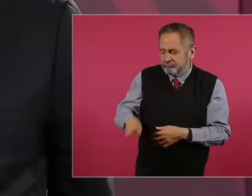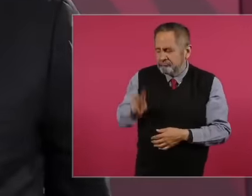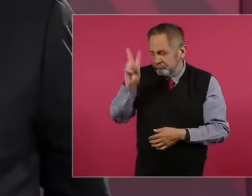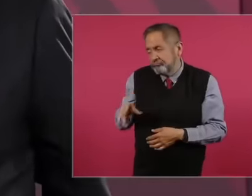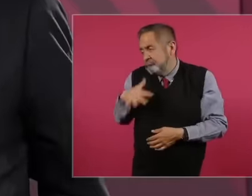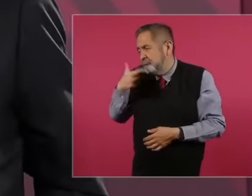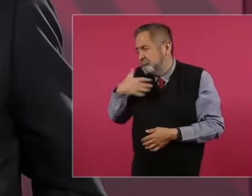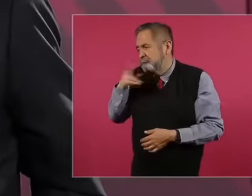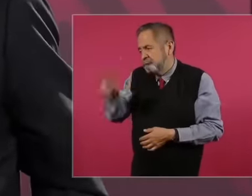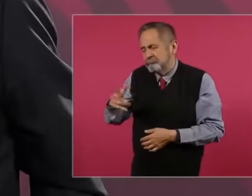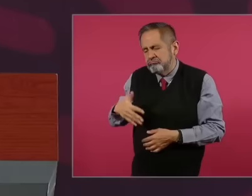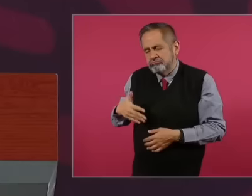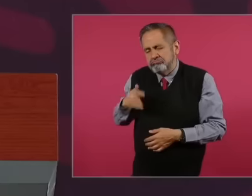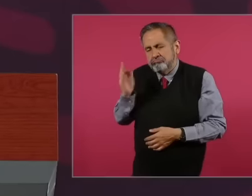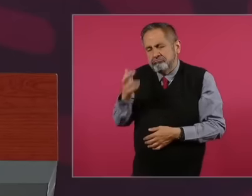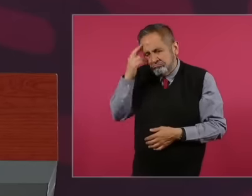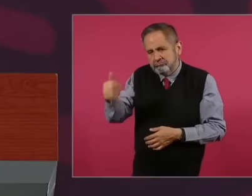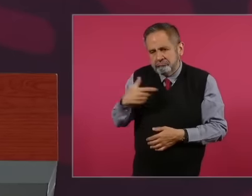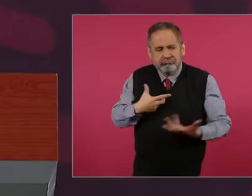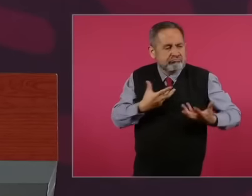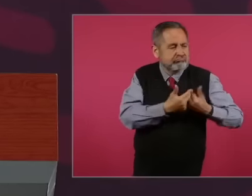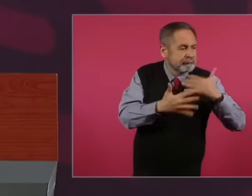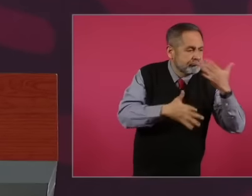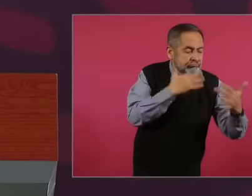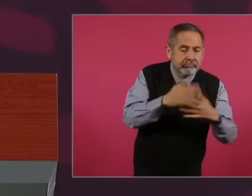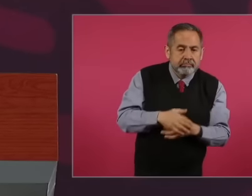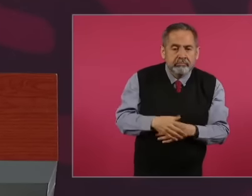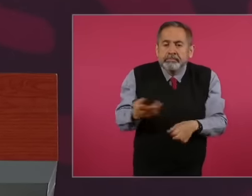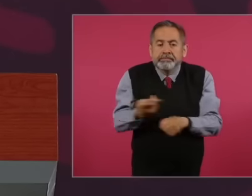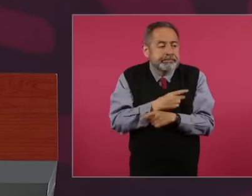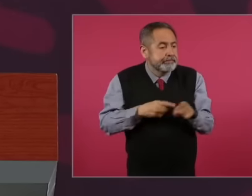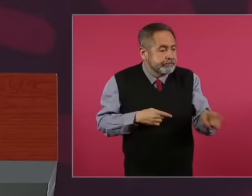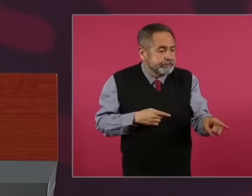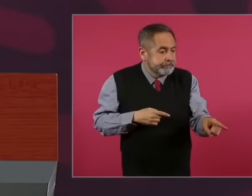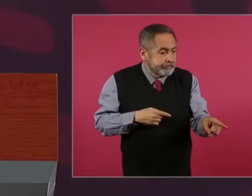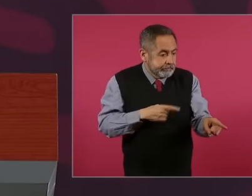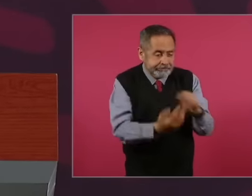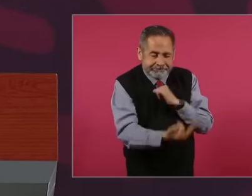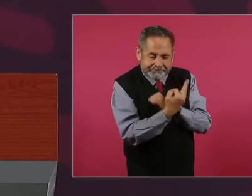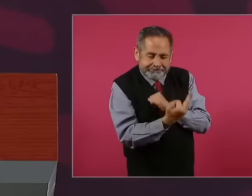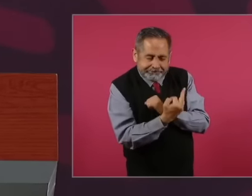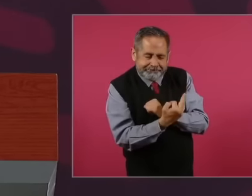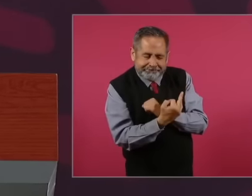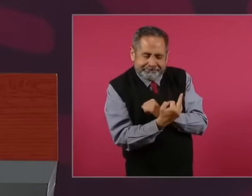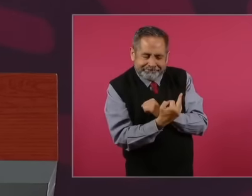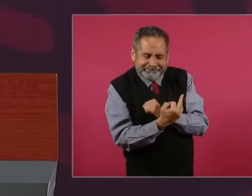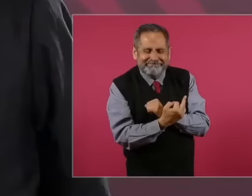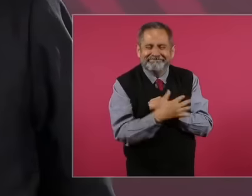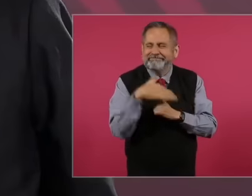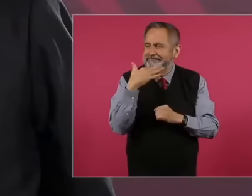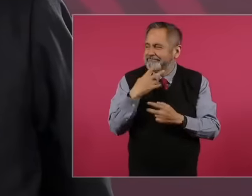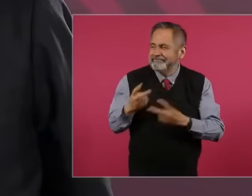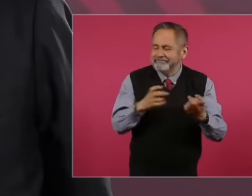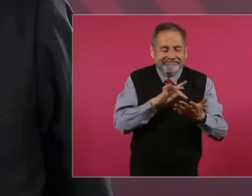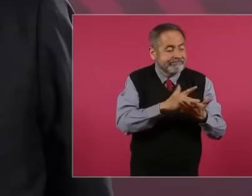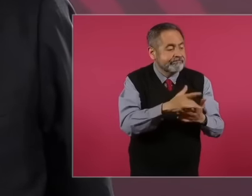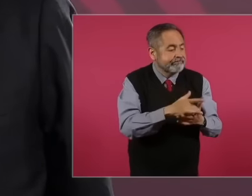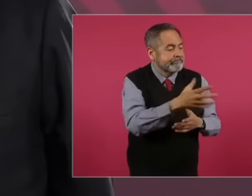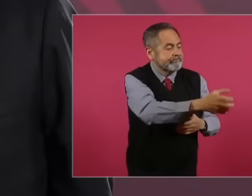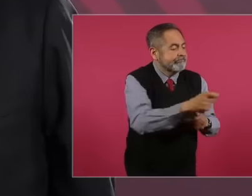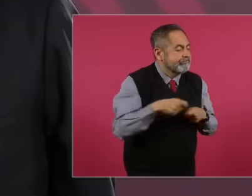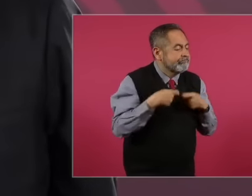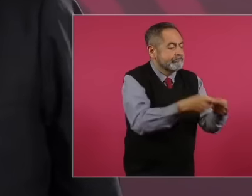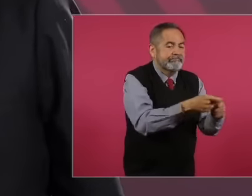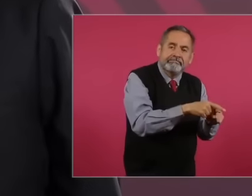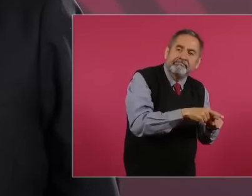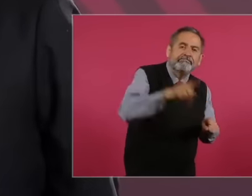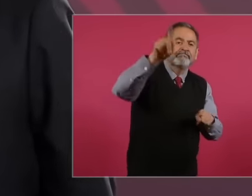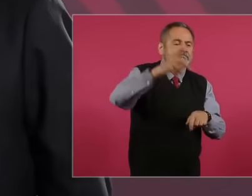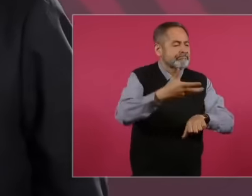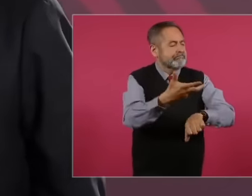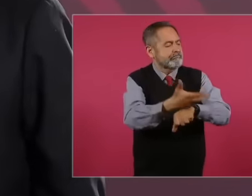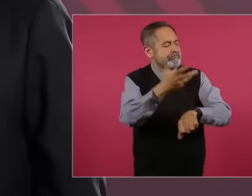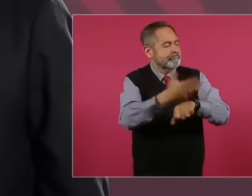Calderón does it as Mexico's ambassador to the United States in Washington and he is still against